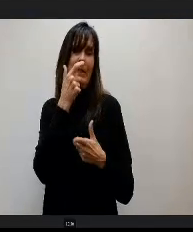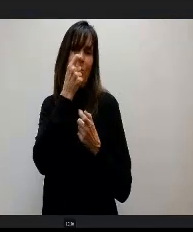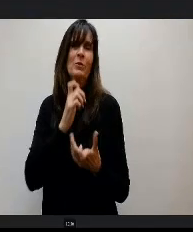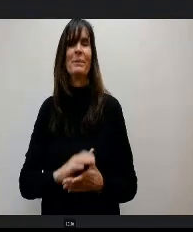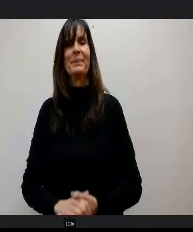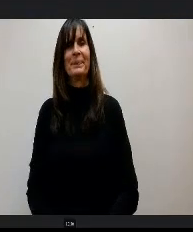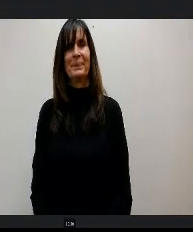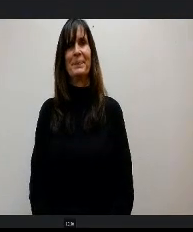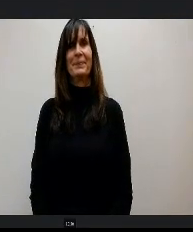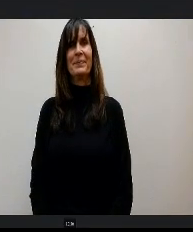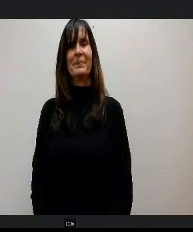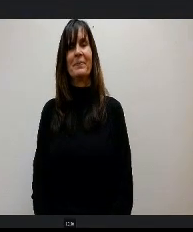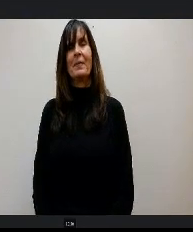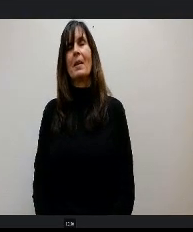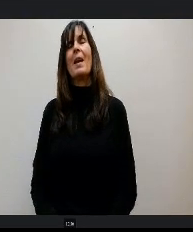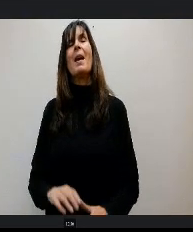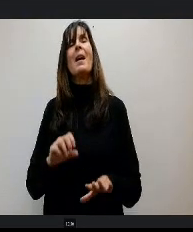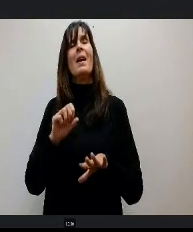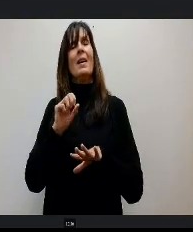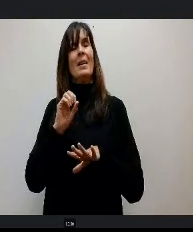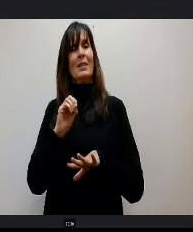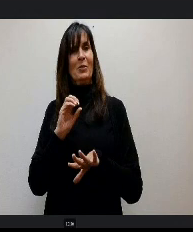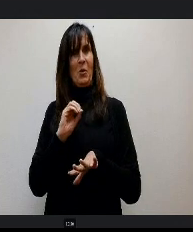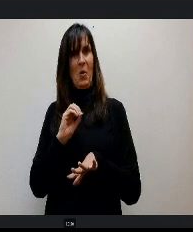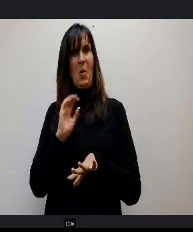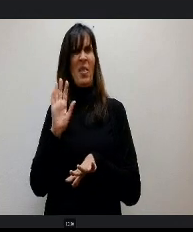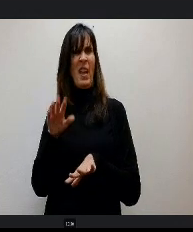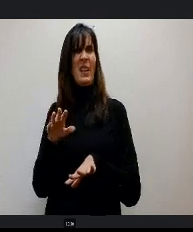So and there we are at the village we got to see some of the different.